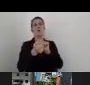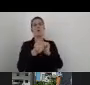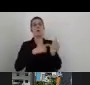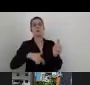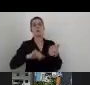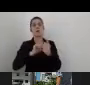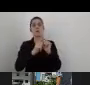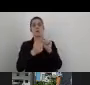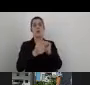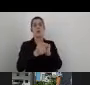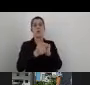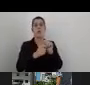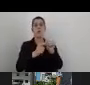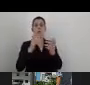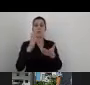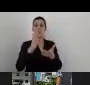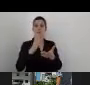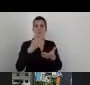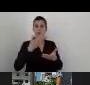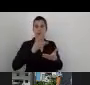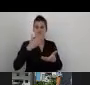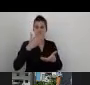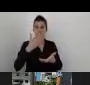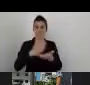it's really important if we got the whole vision.